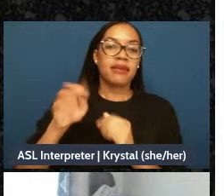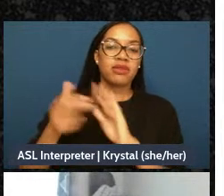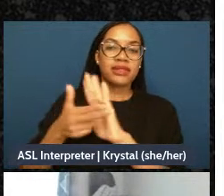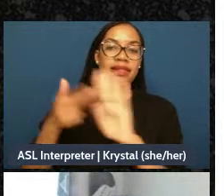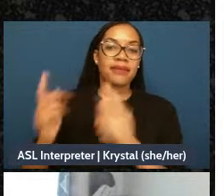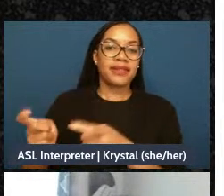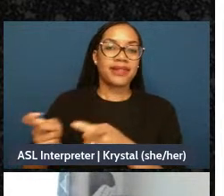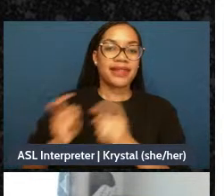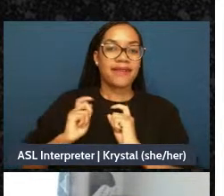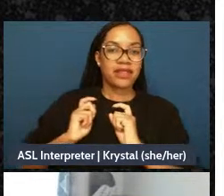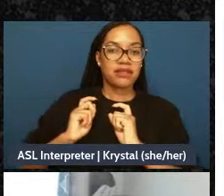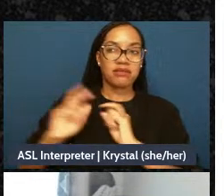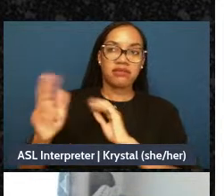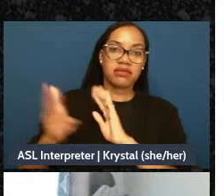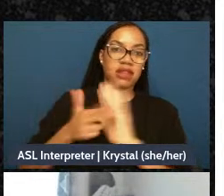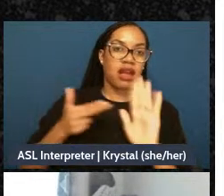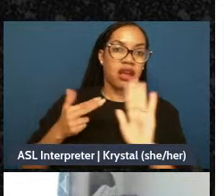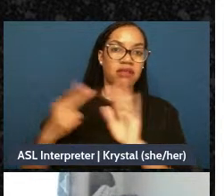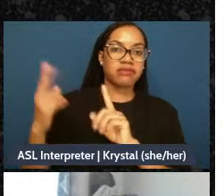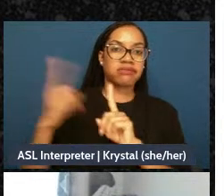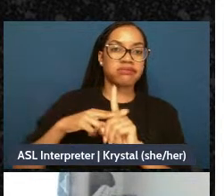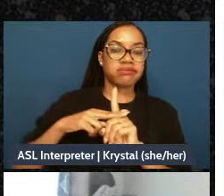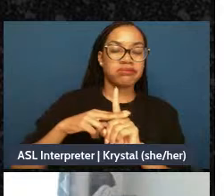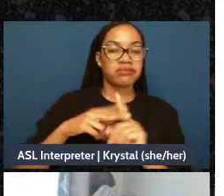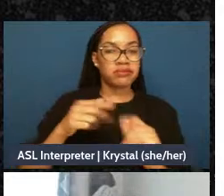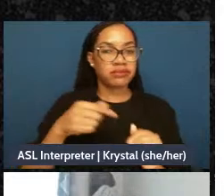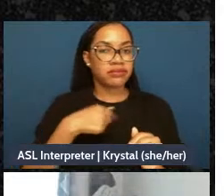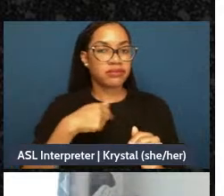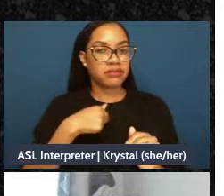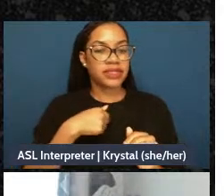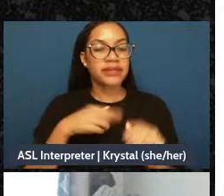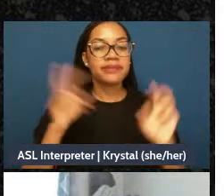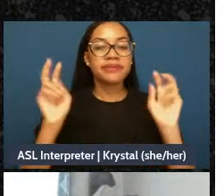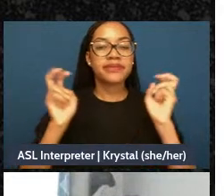growing up was like, a stay-at-home daughter, you know, it's immediately hurtful as a disabled